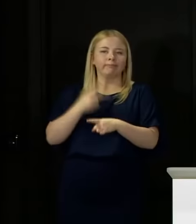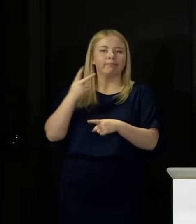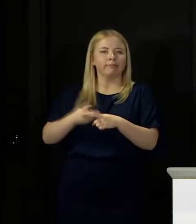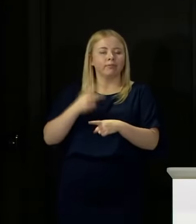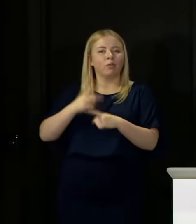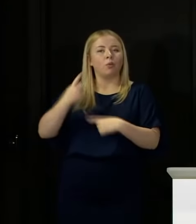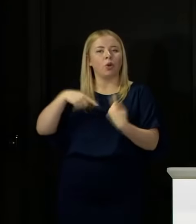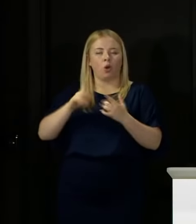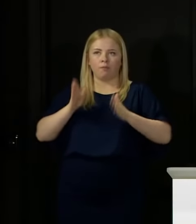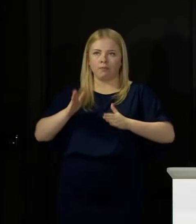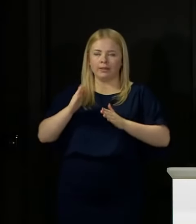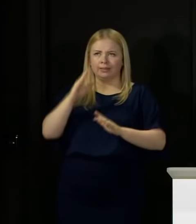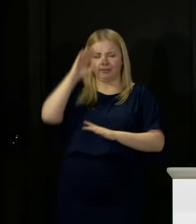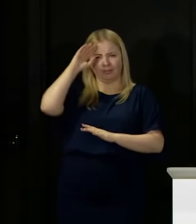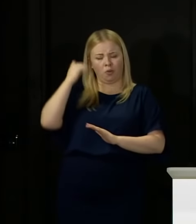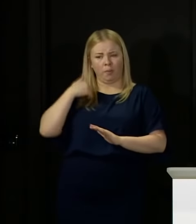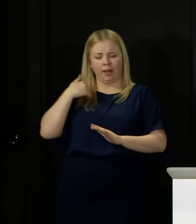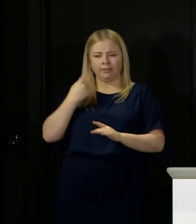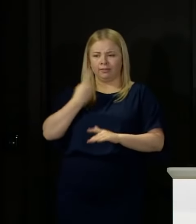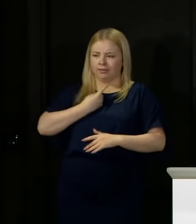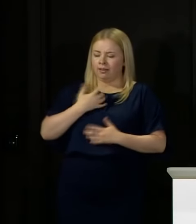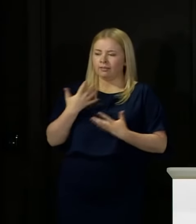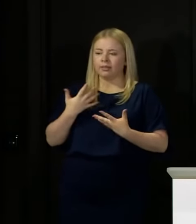ourselves and make sure we are not letting standards slip.